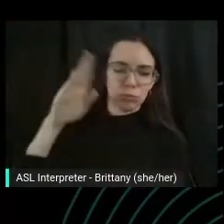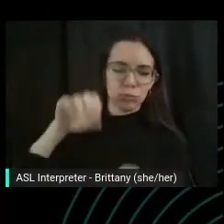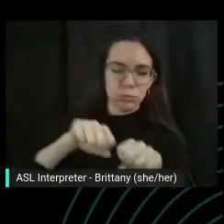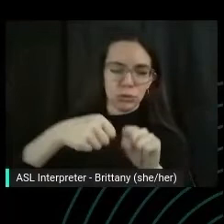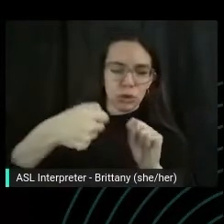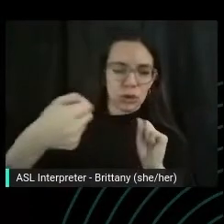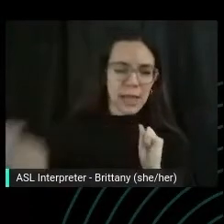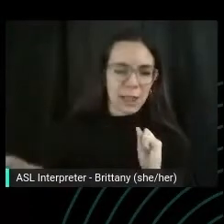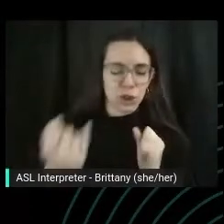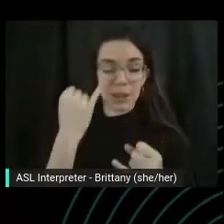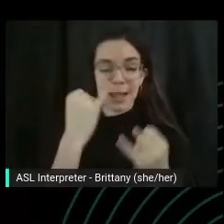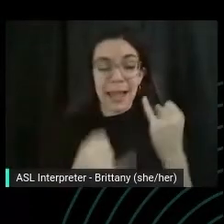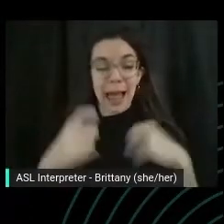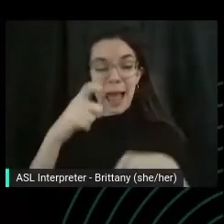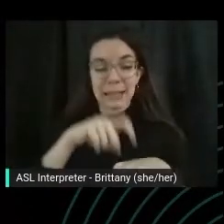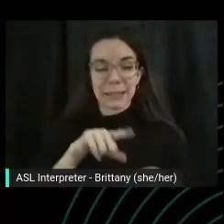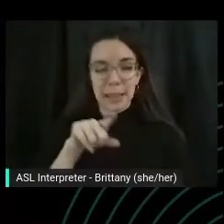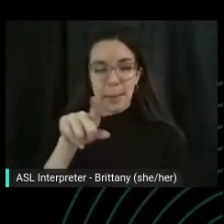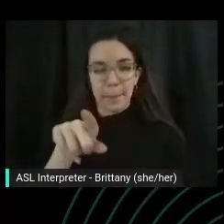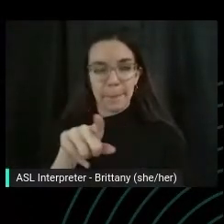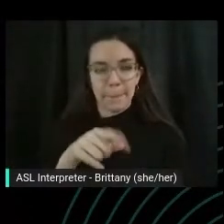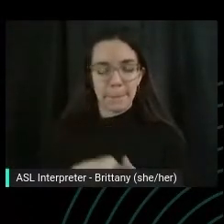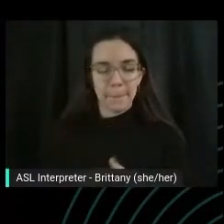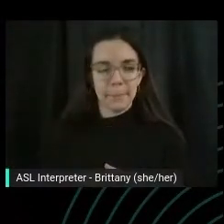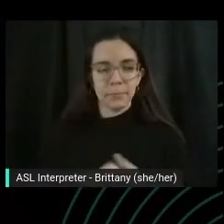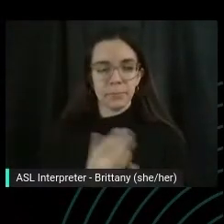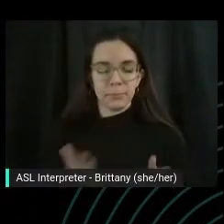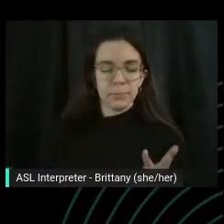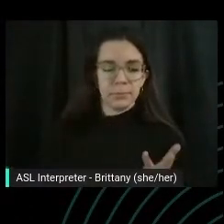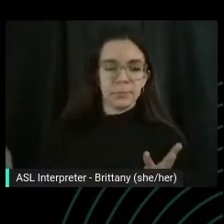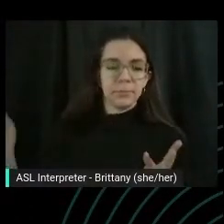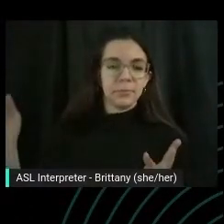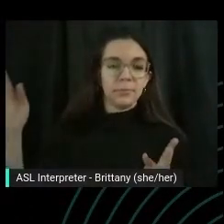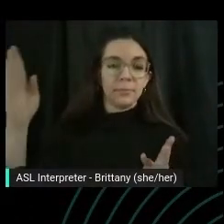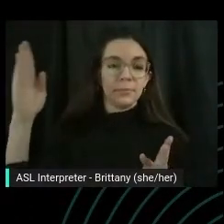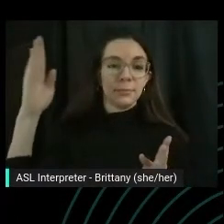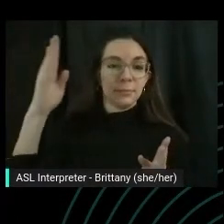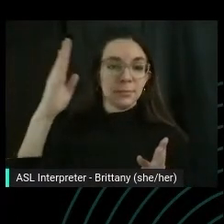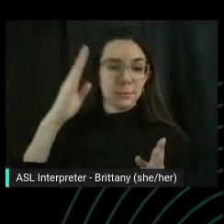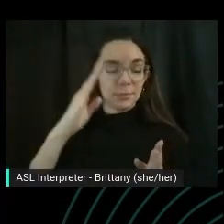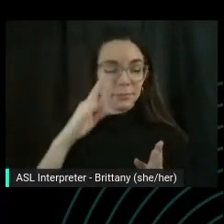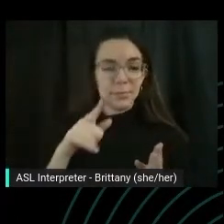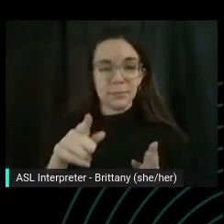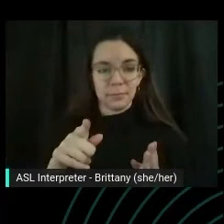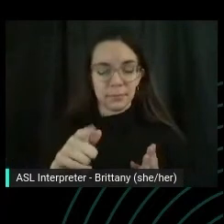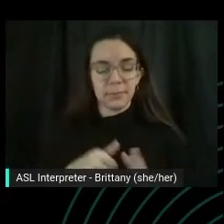Why reaching like half of the rainbow left? Sit bone?